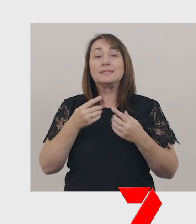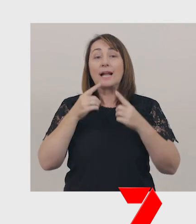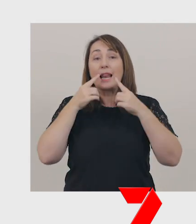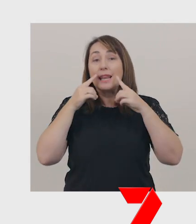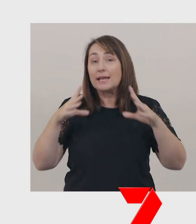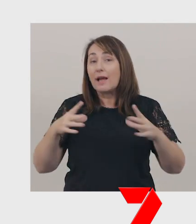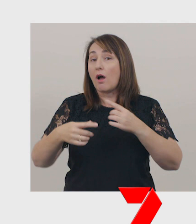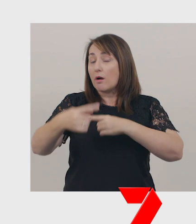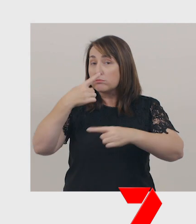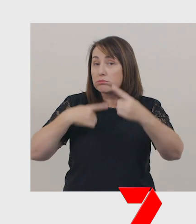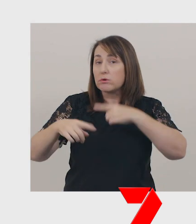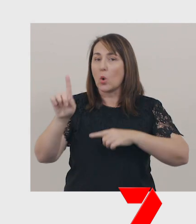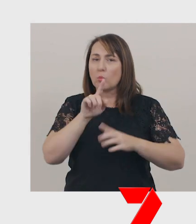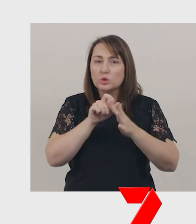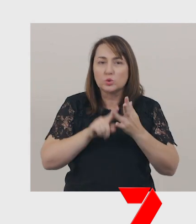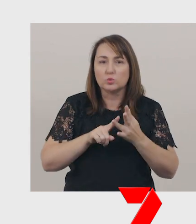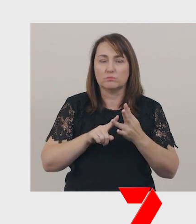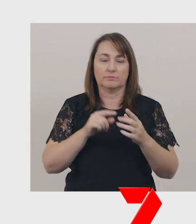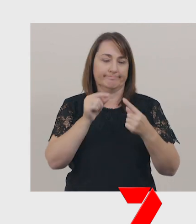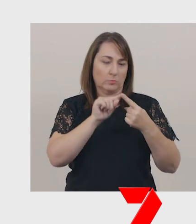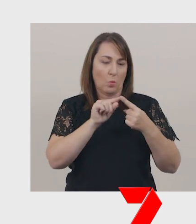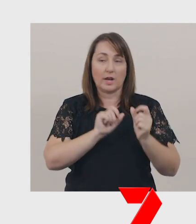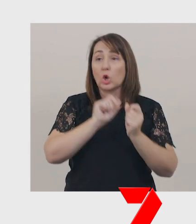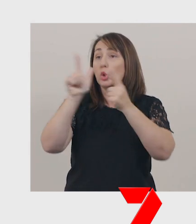For example, "Go to the shop."